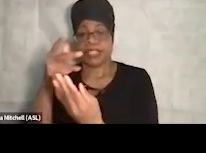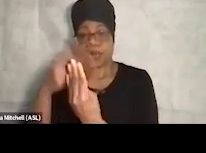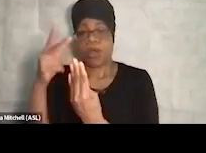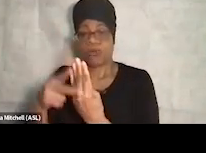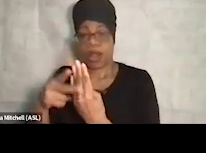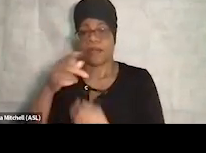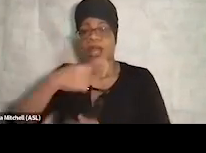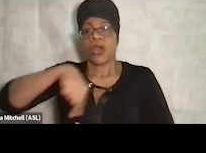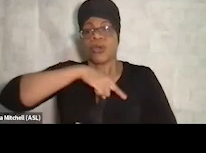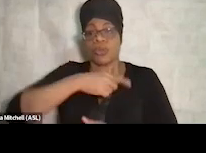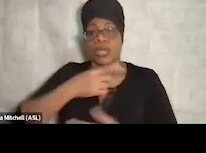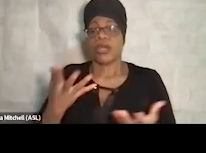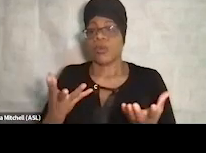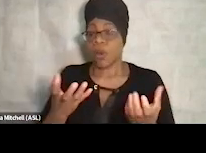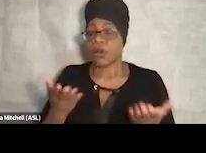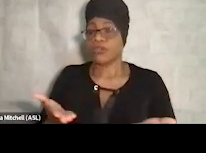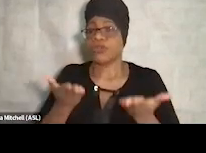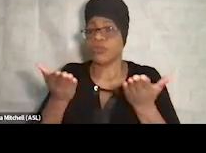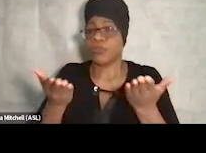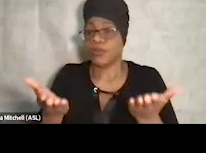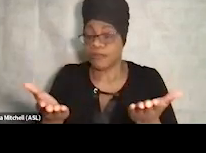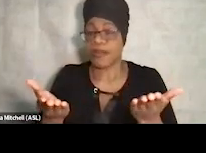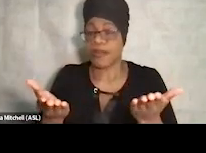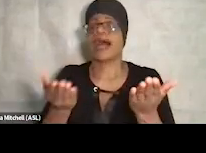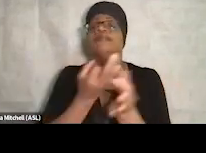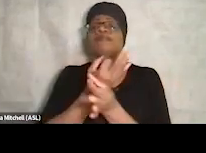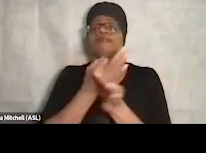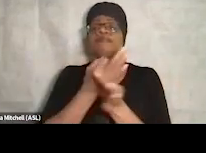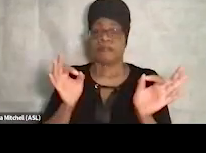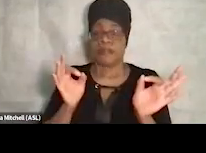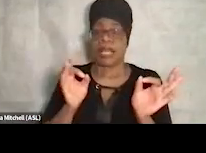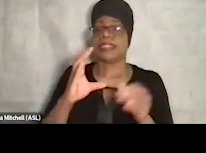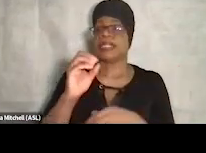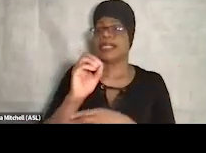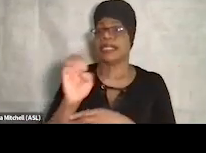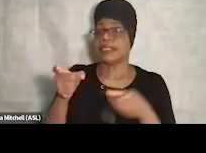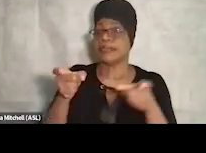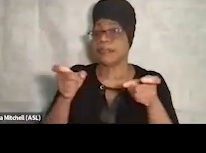comprehensive intensive case management and behavioral healthcare.